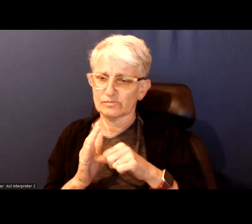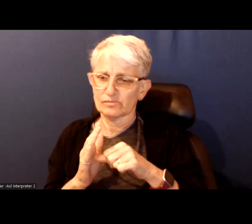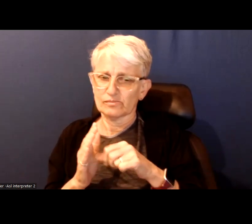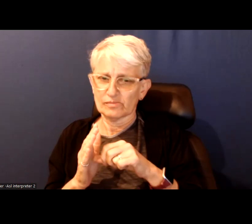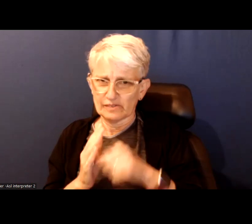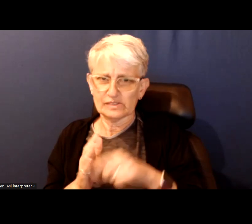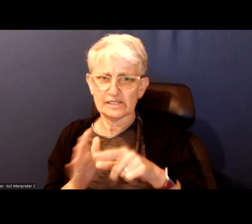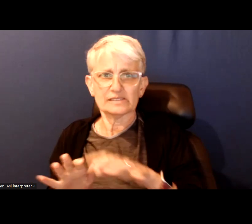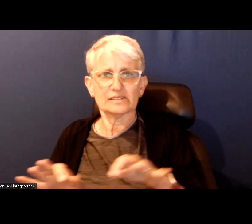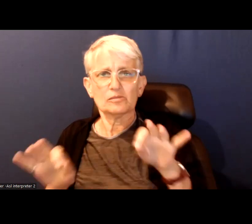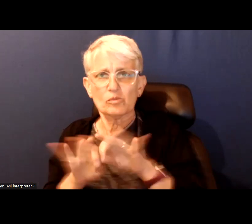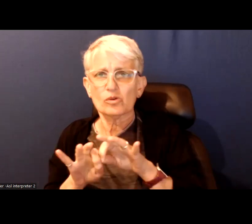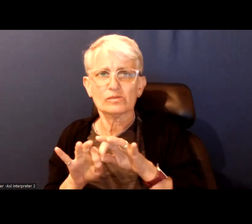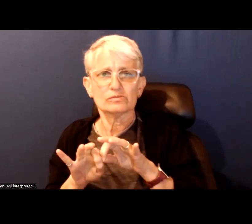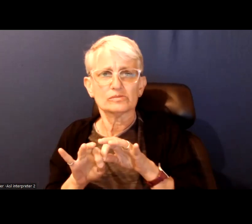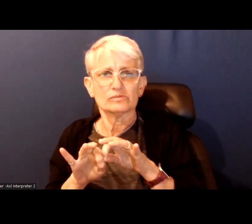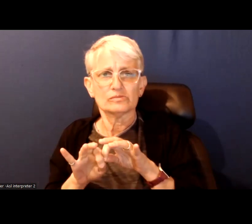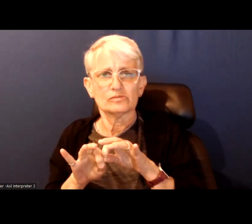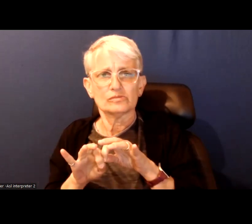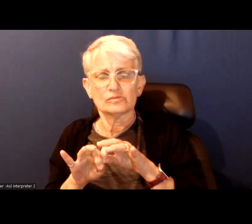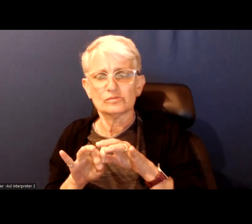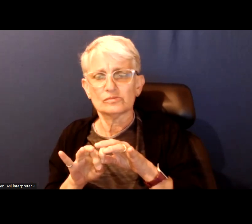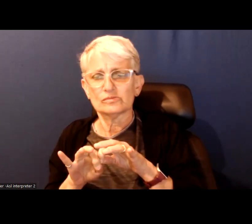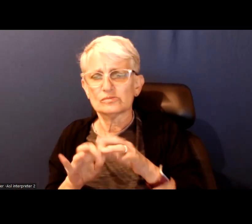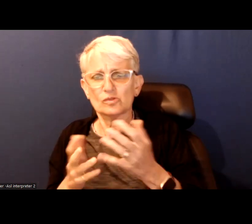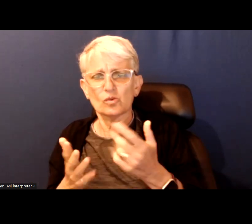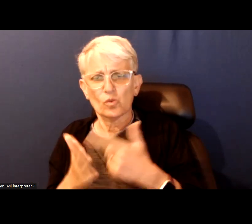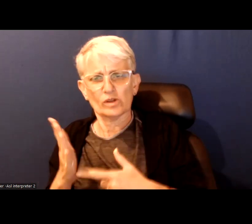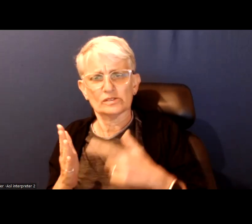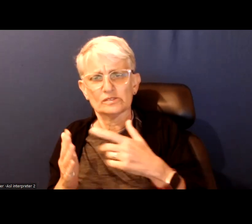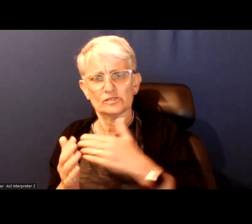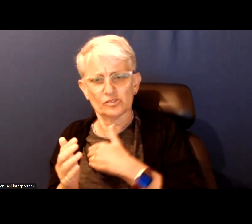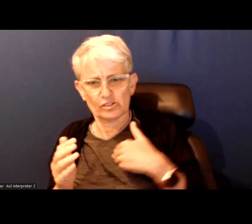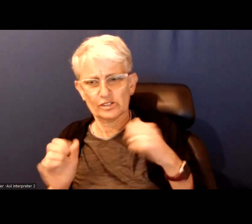part of you know what our city can do and what we might do.